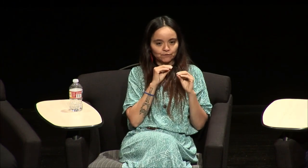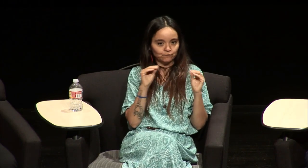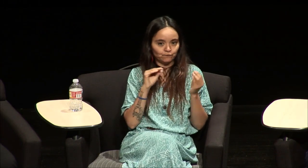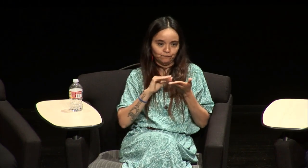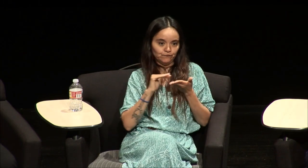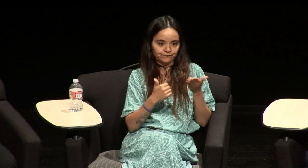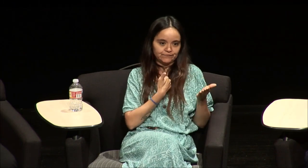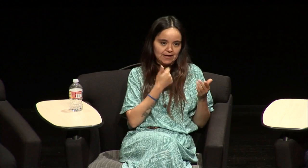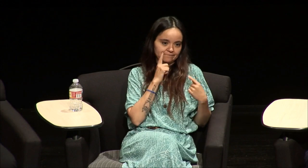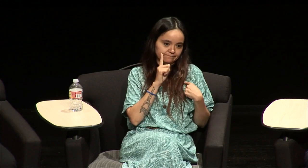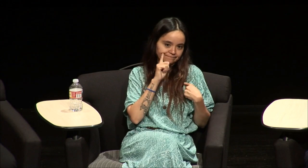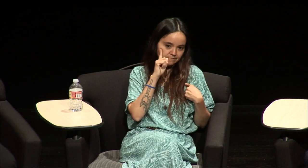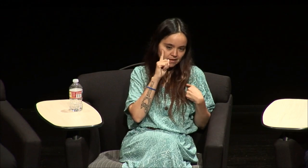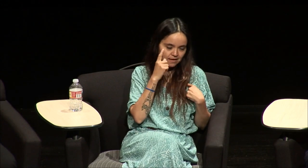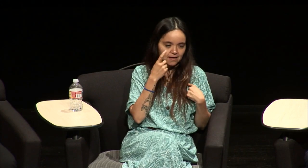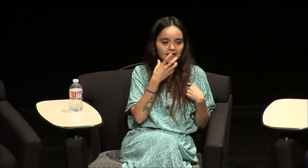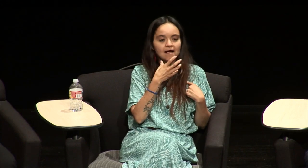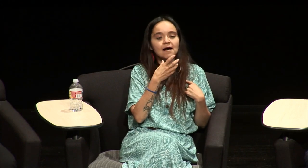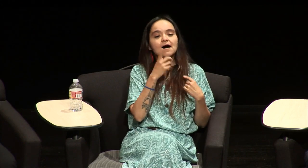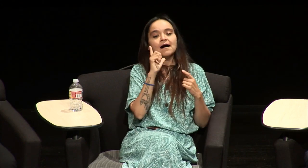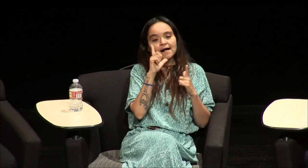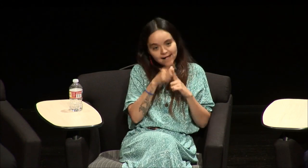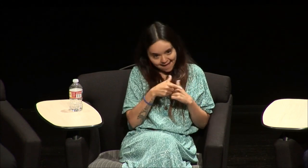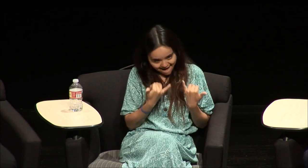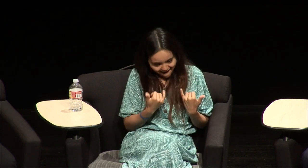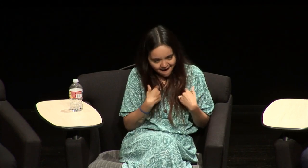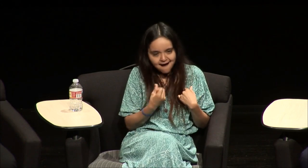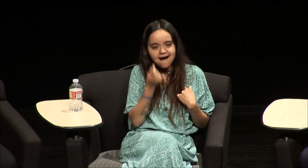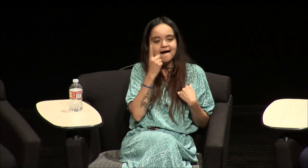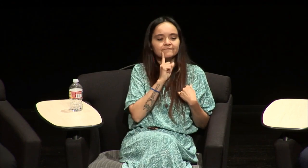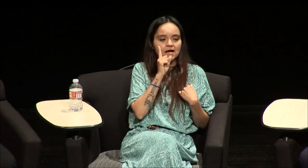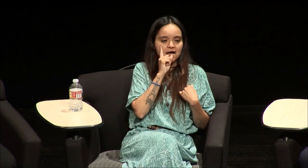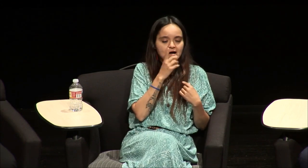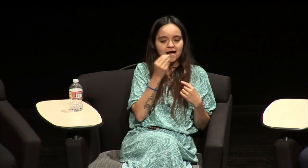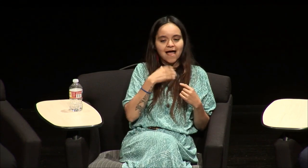but at the time when I wasn't forgiving myself for being deaf you know I was